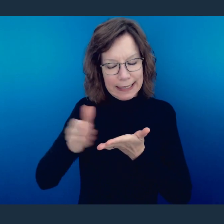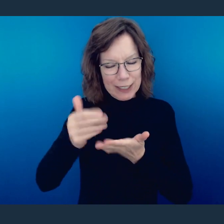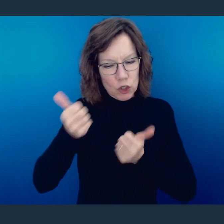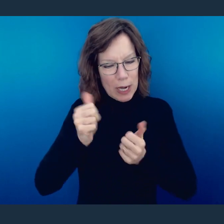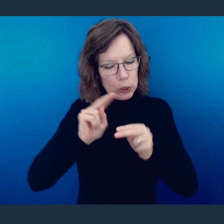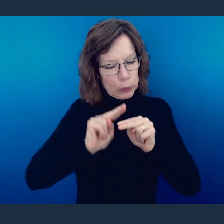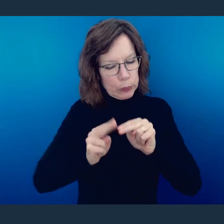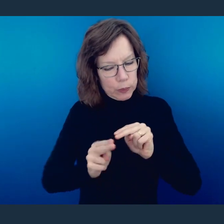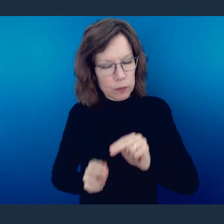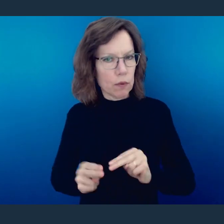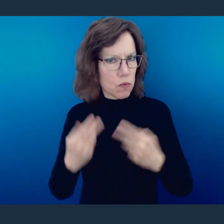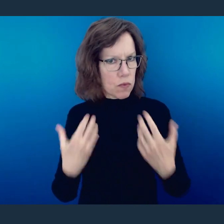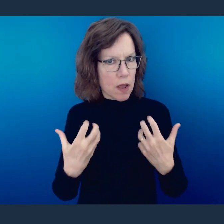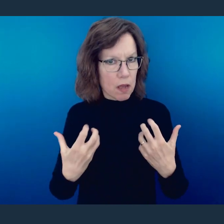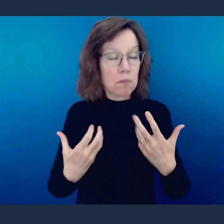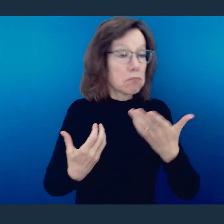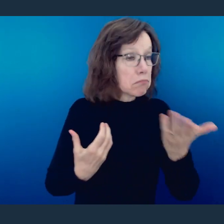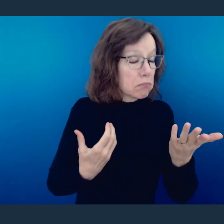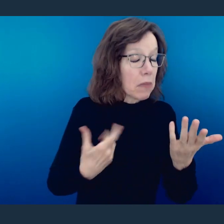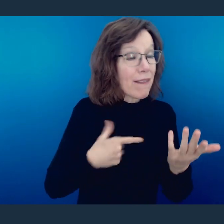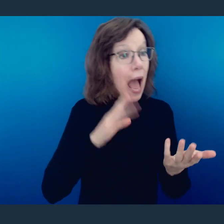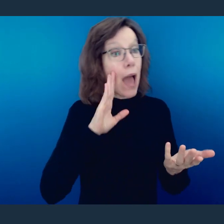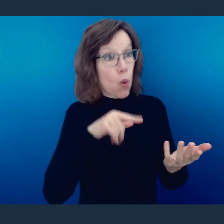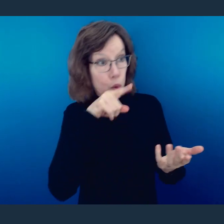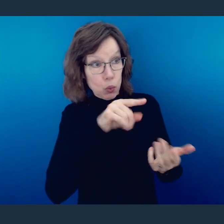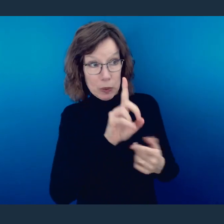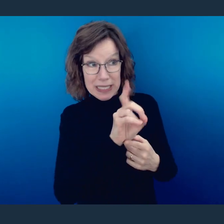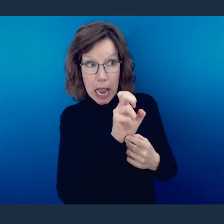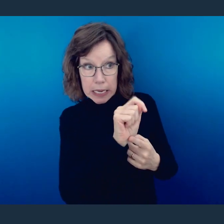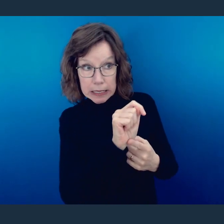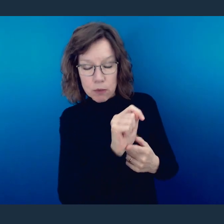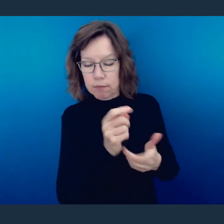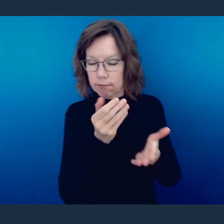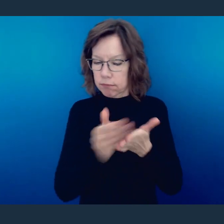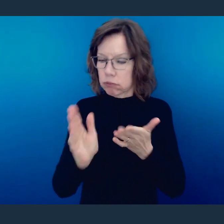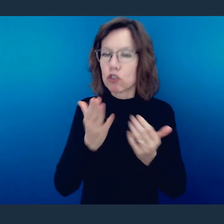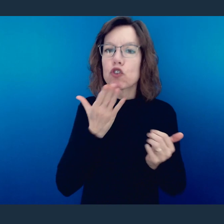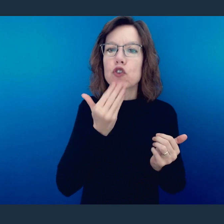in order to reach a common goal. Now, if you know that they're restricting their diet from